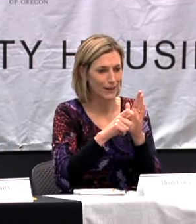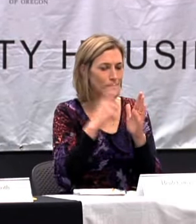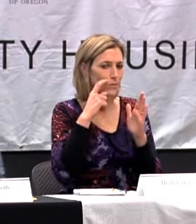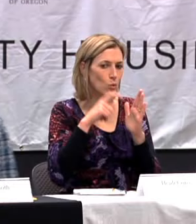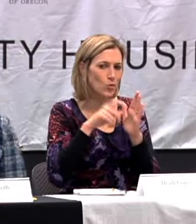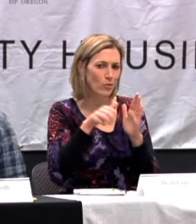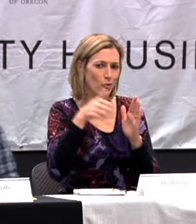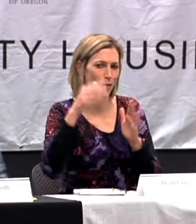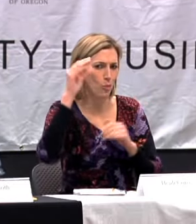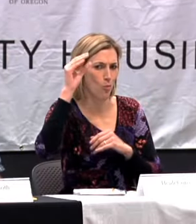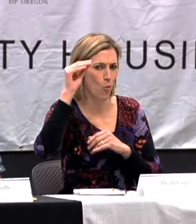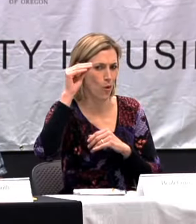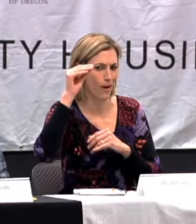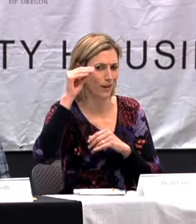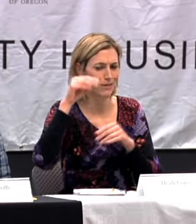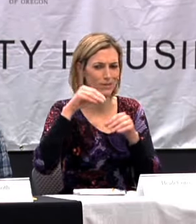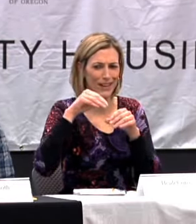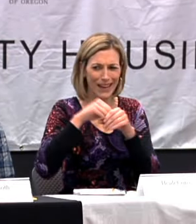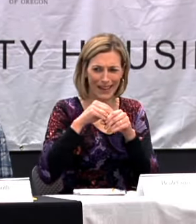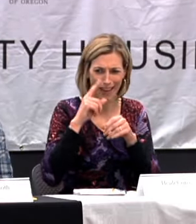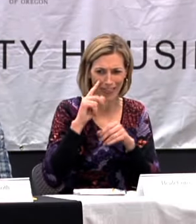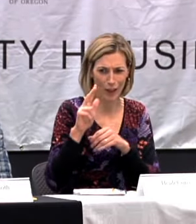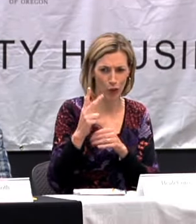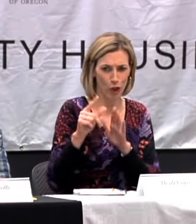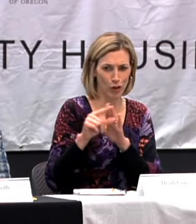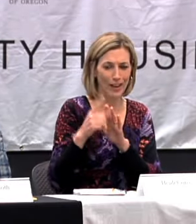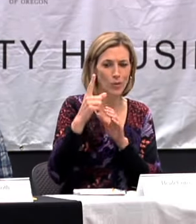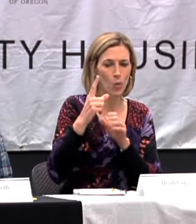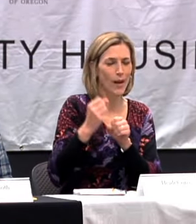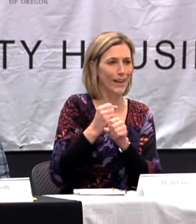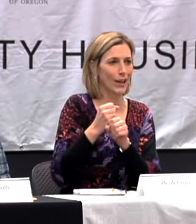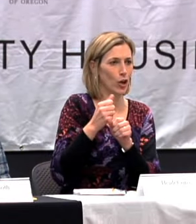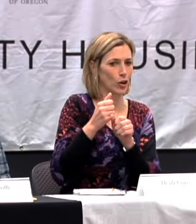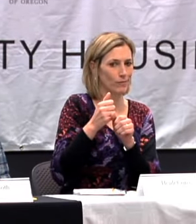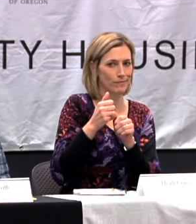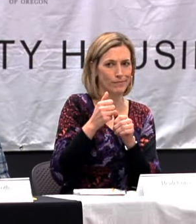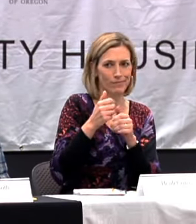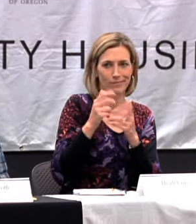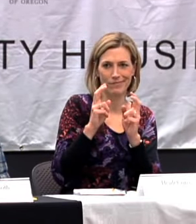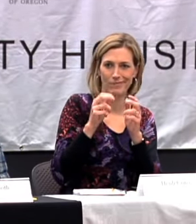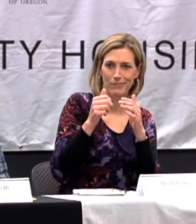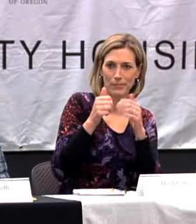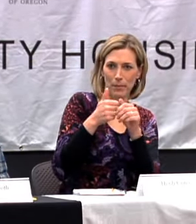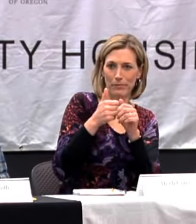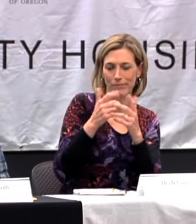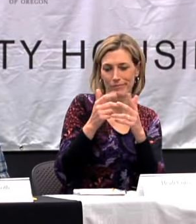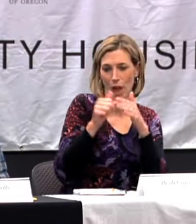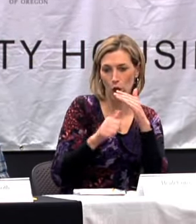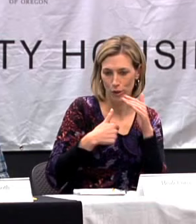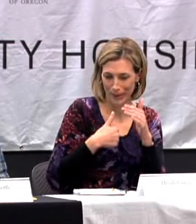THE DEAF THERE WAS ANOTHER BOY AND I BELIEVE HE WAS IN THIRD GRADE.